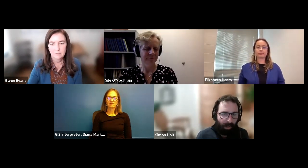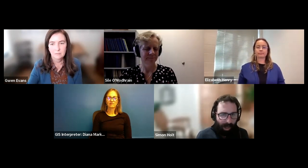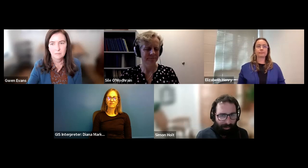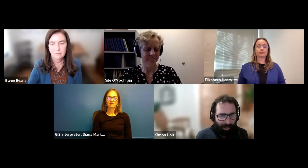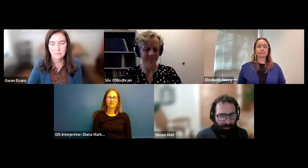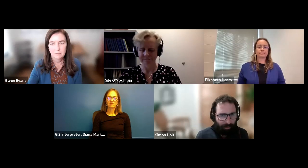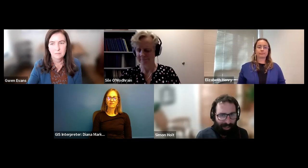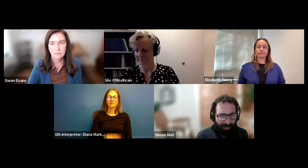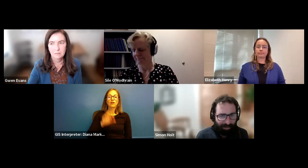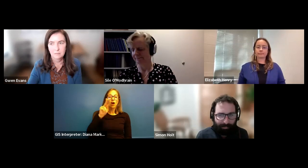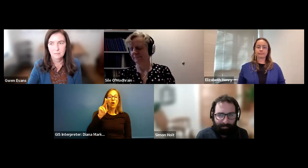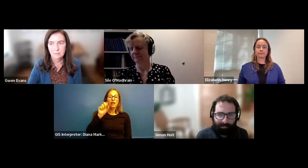Simon Holt: Anyone else want to add to that.